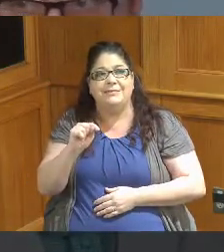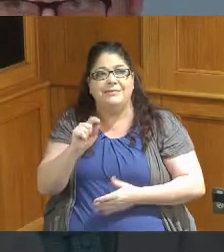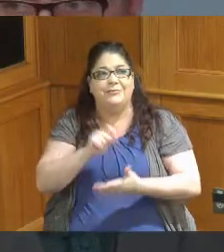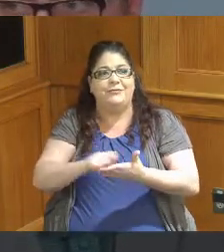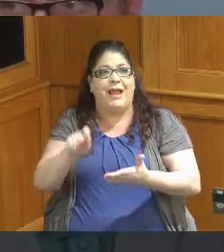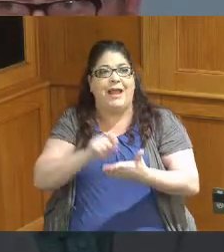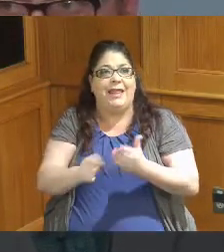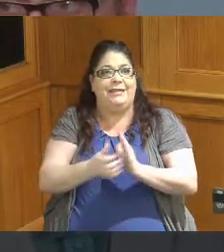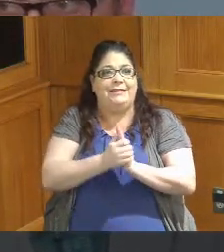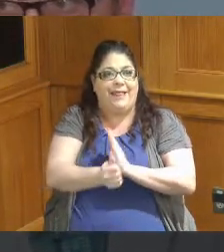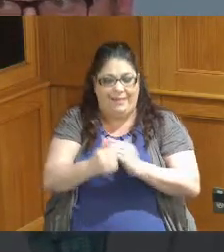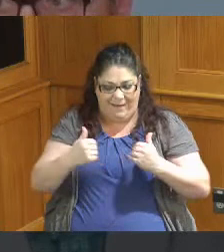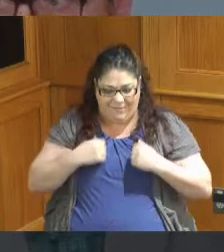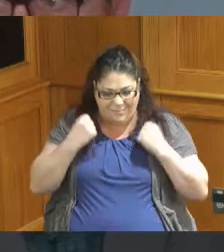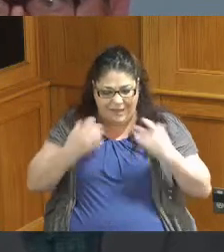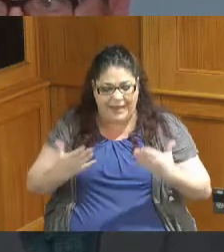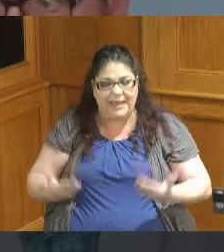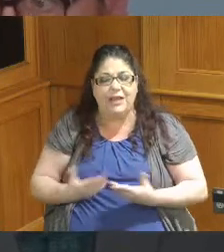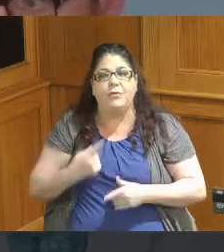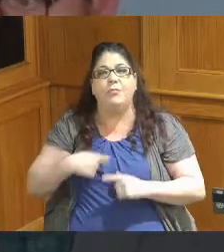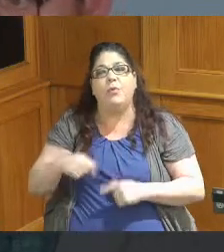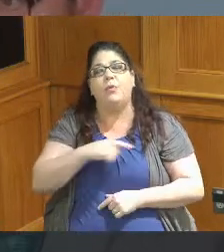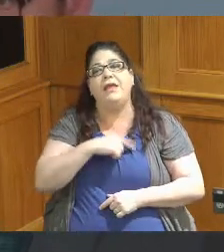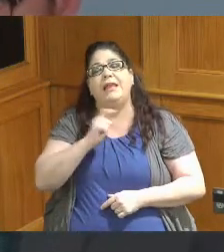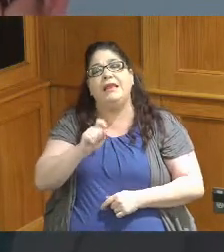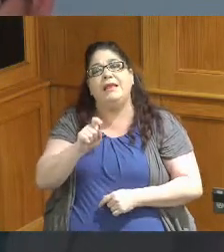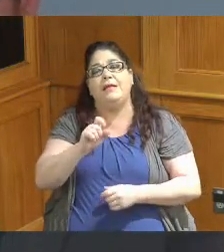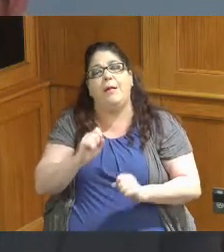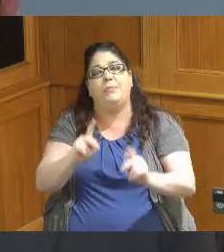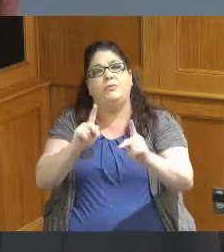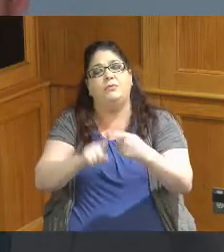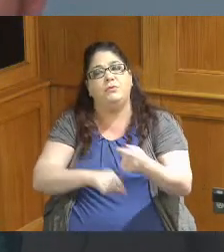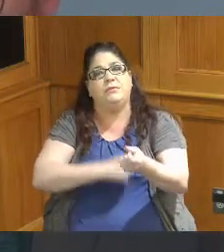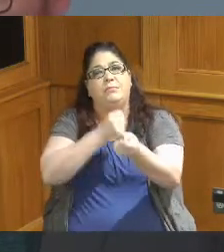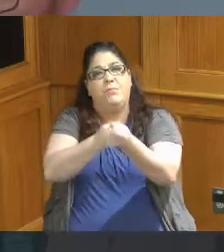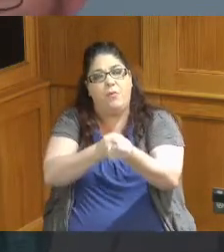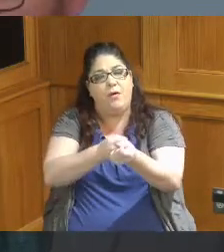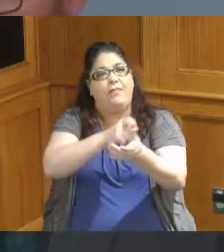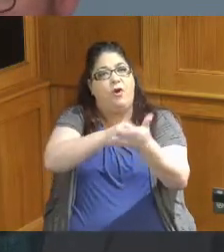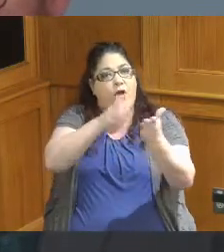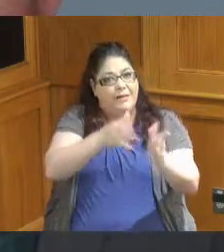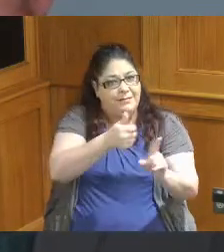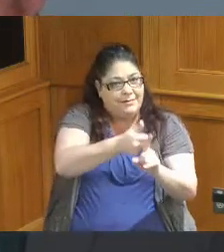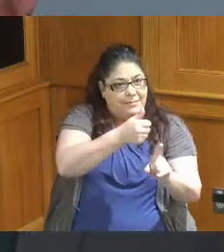County and we appreciate the opportunity to support those artists as well as youth